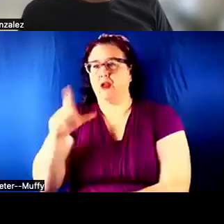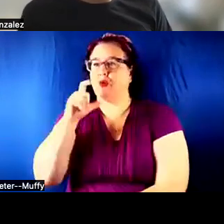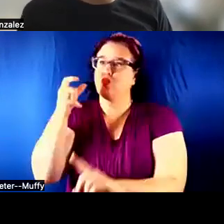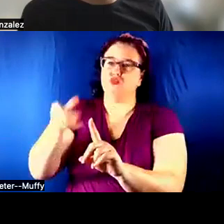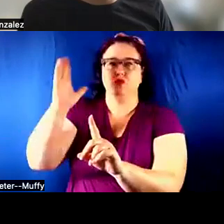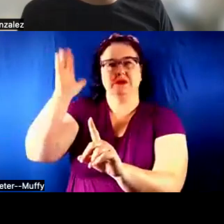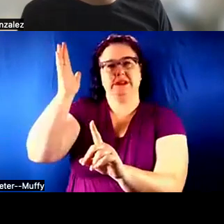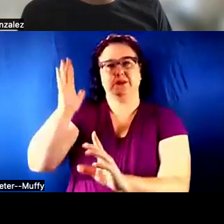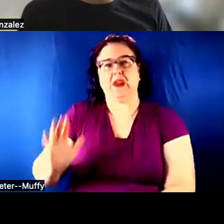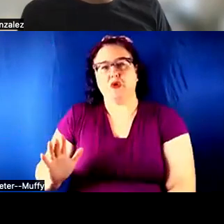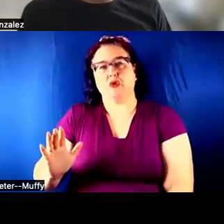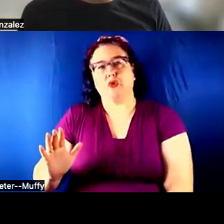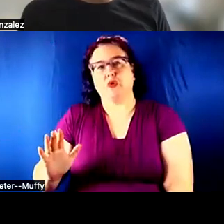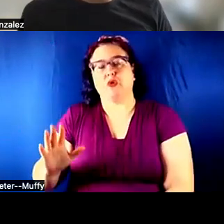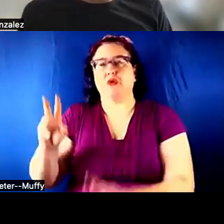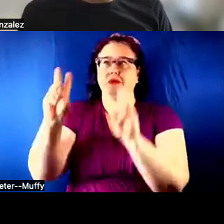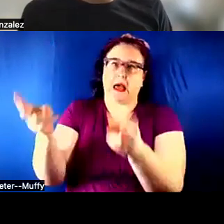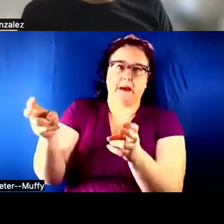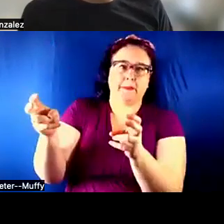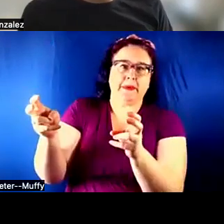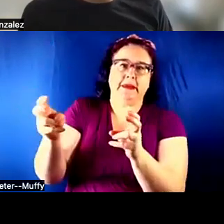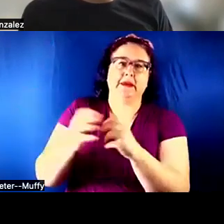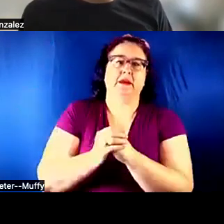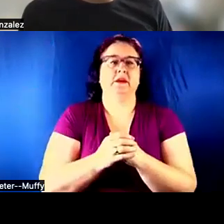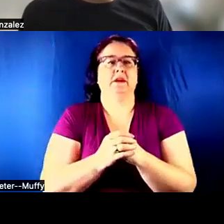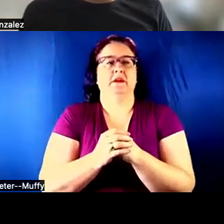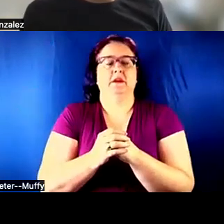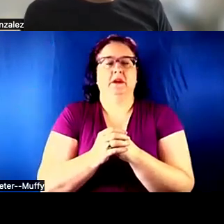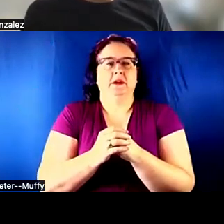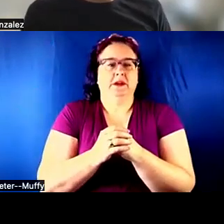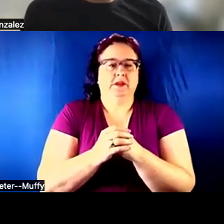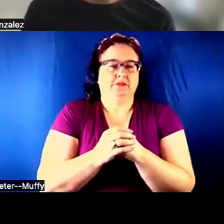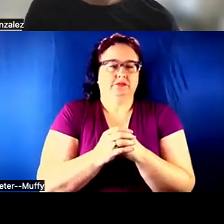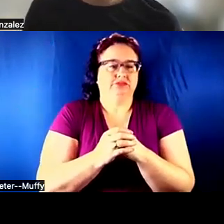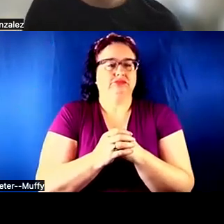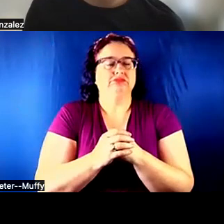WHAT THE TOPIC OF THE TALK WILL BE ABOUT. YEAH.